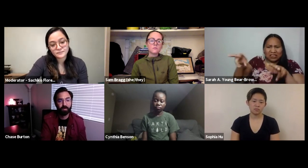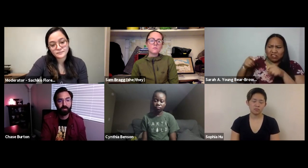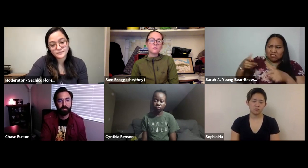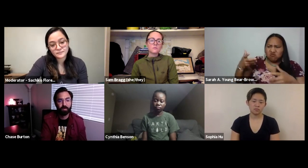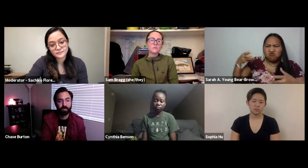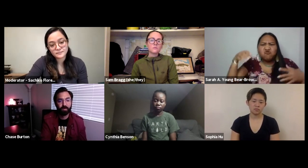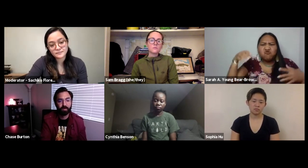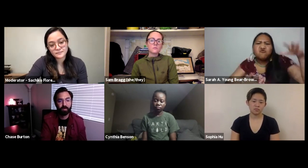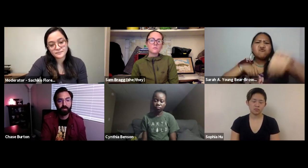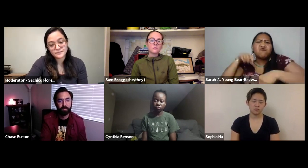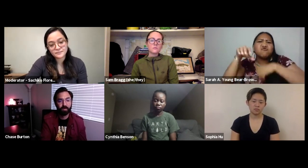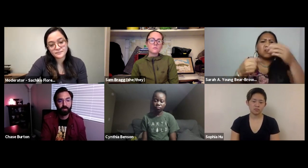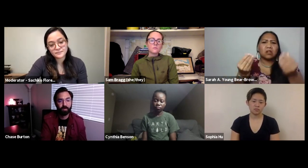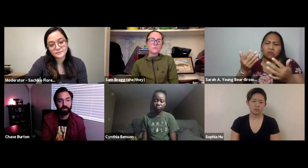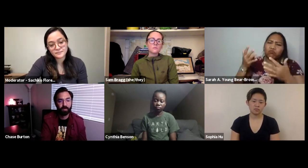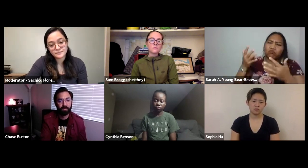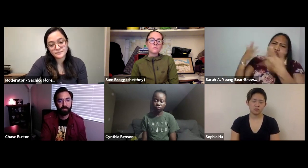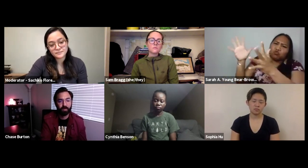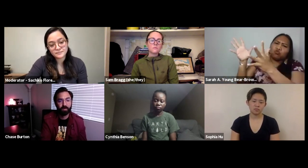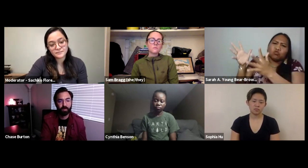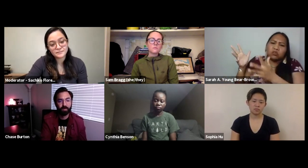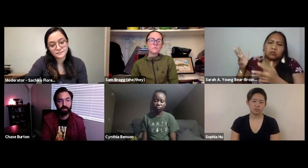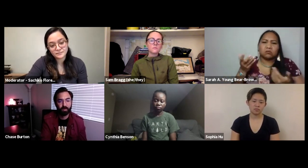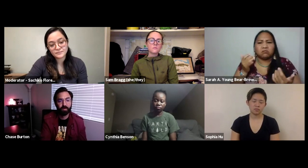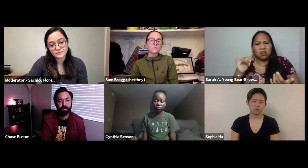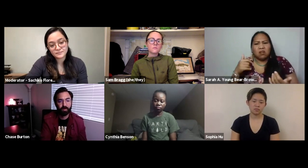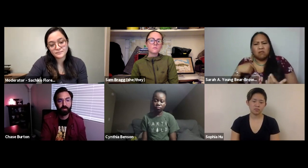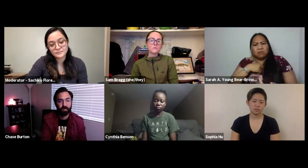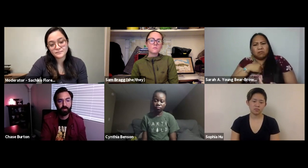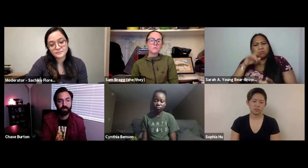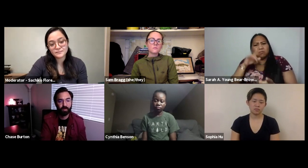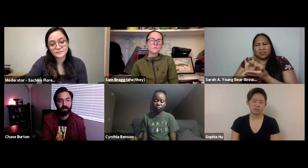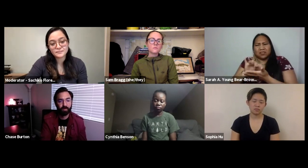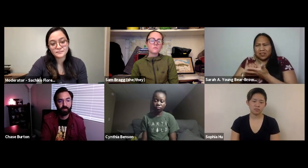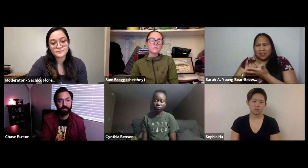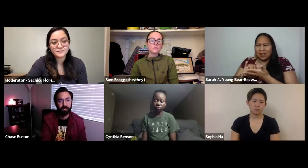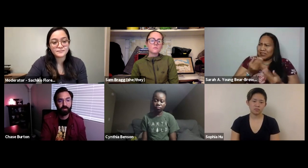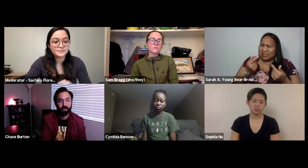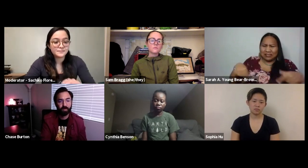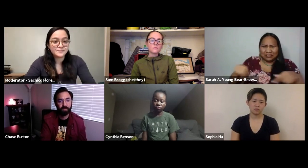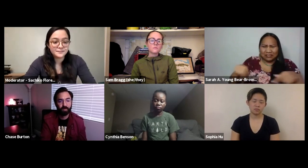we need to be able to protect this water and protect the water from the people who are